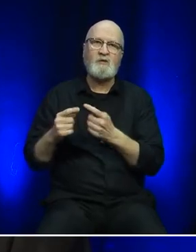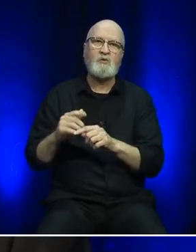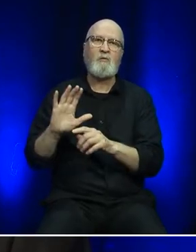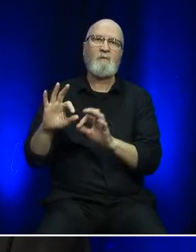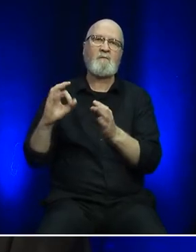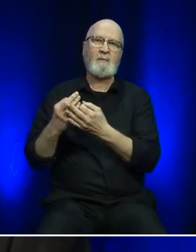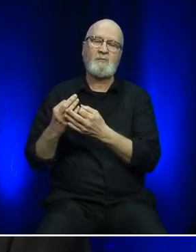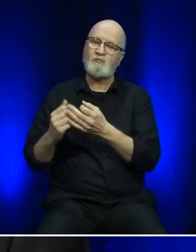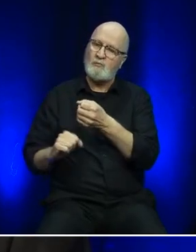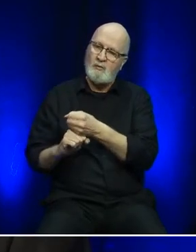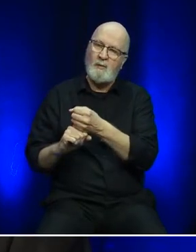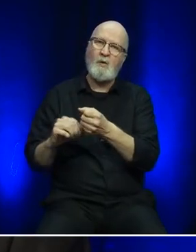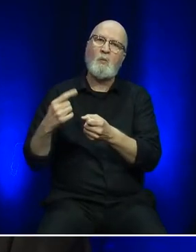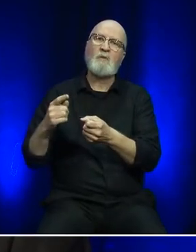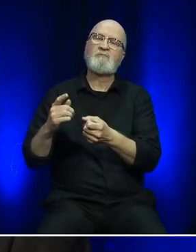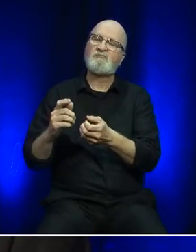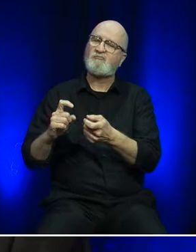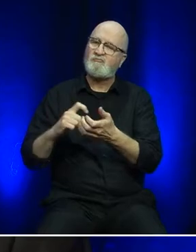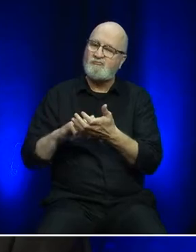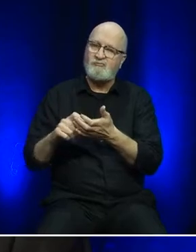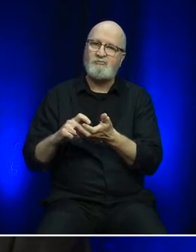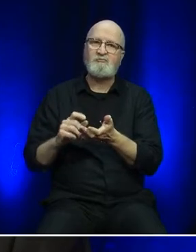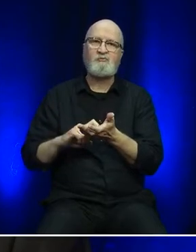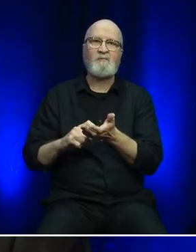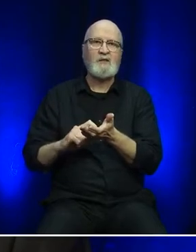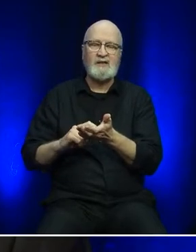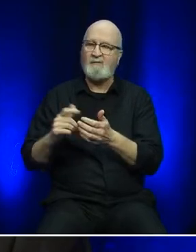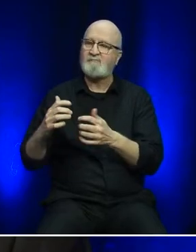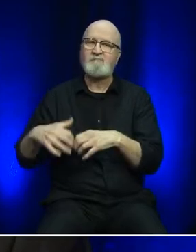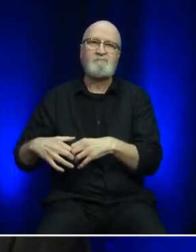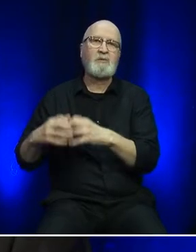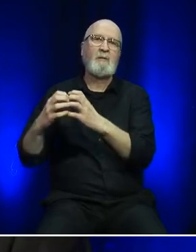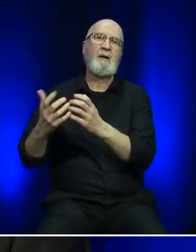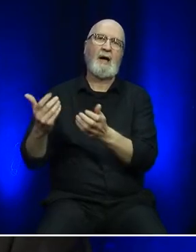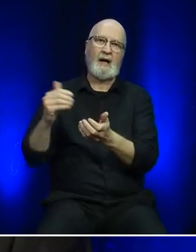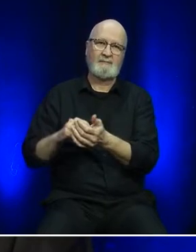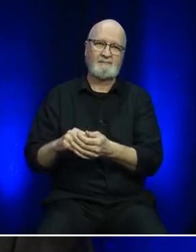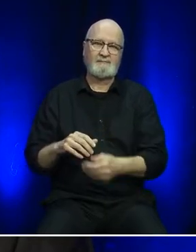Our regions and communities have demonstrated time and time again